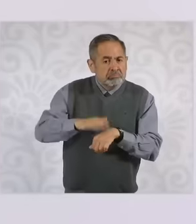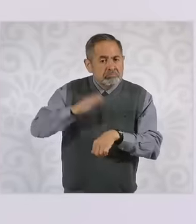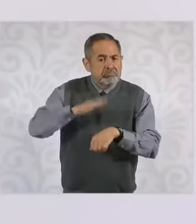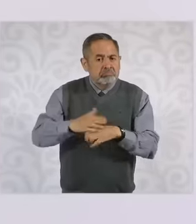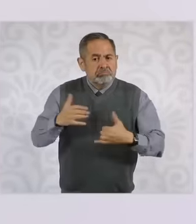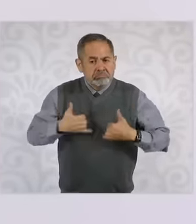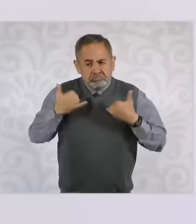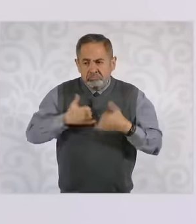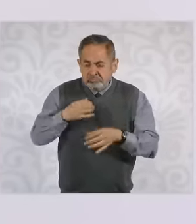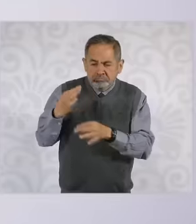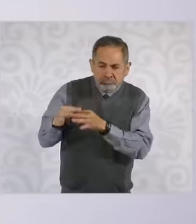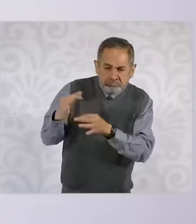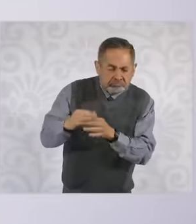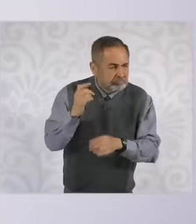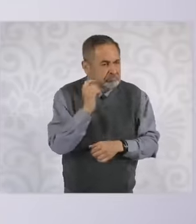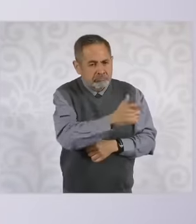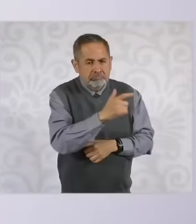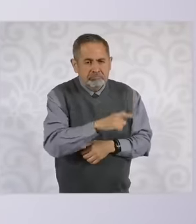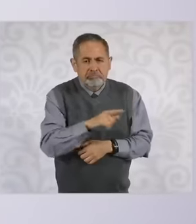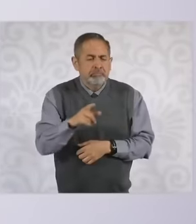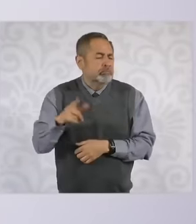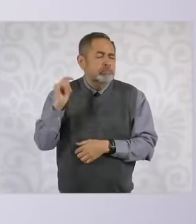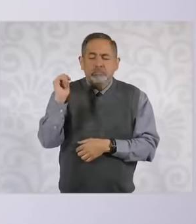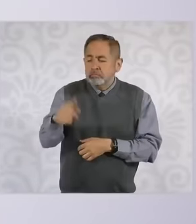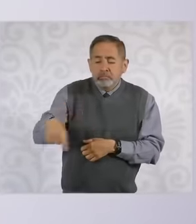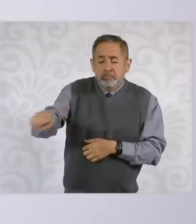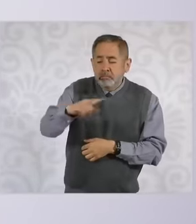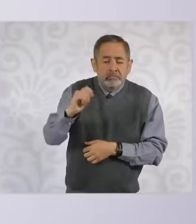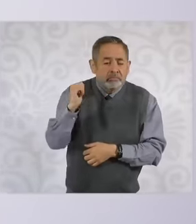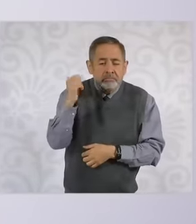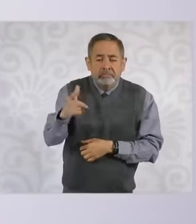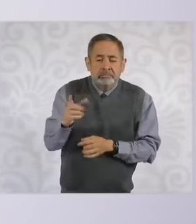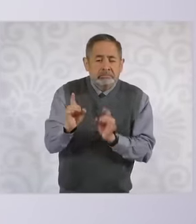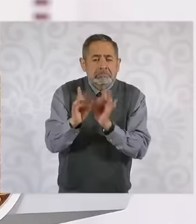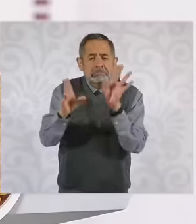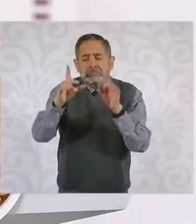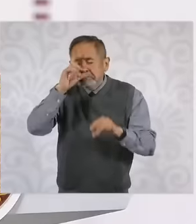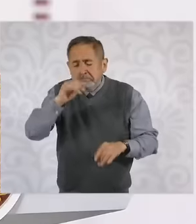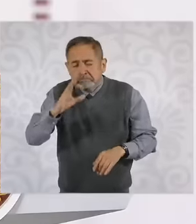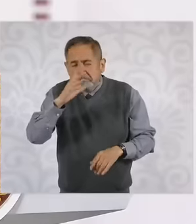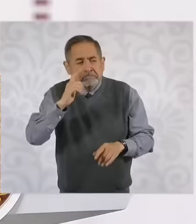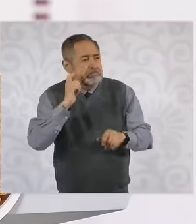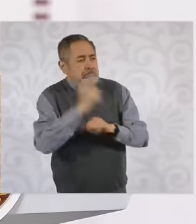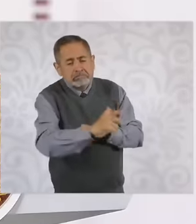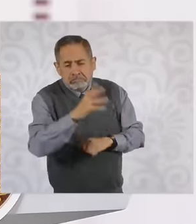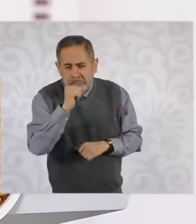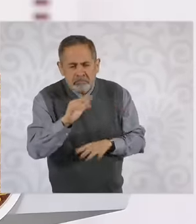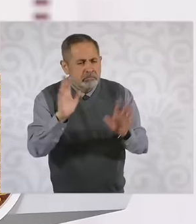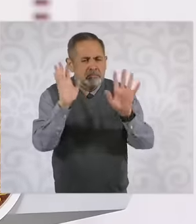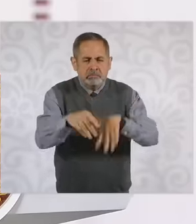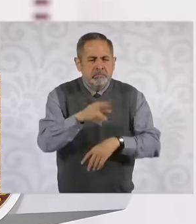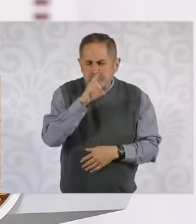depending on the reason why it could not be paid but in the elaboration of these